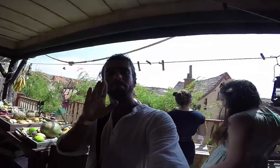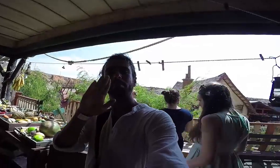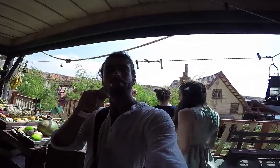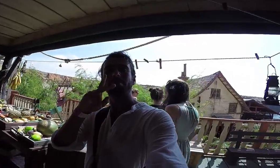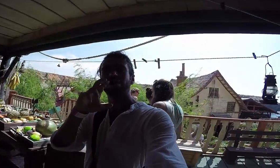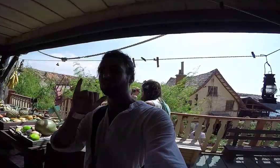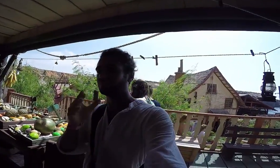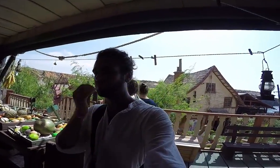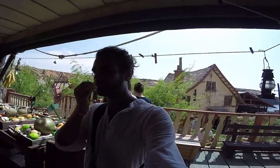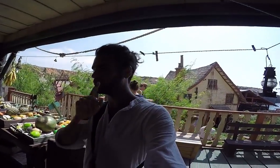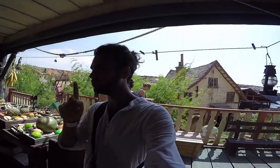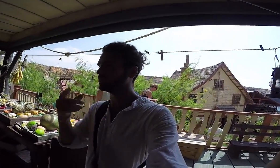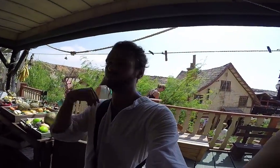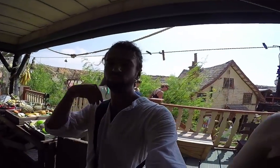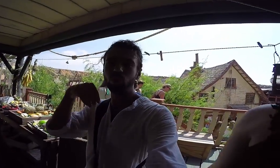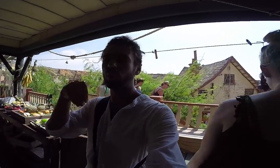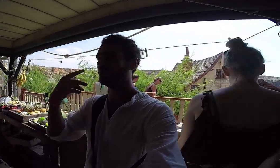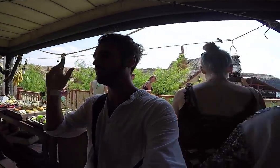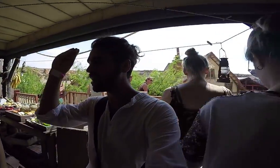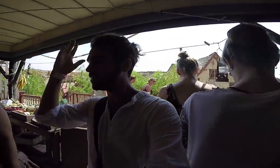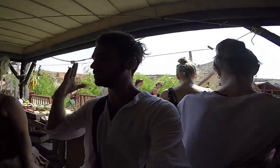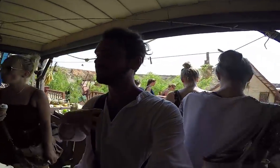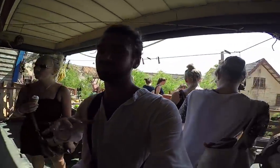This is the bakery house. They also sell hats, outfits, etc.